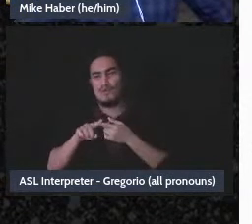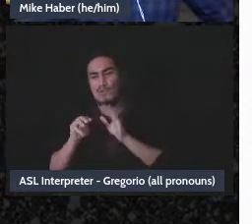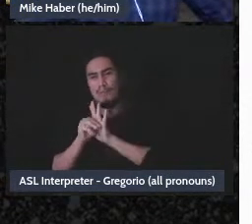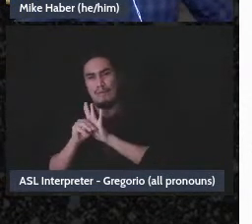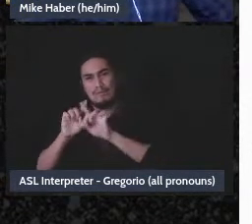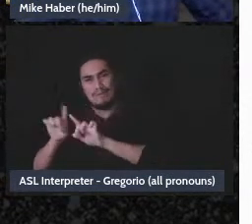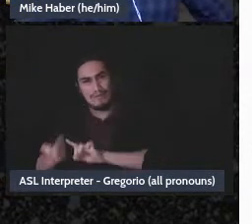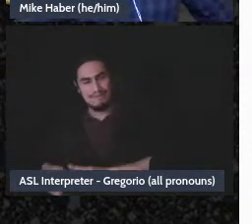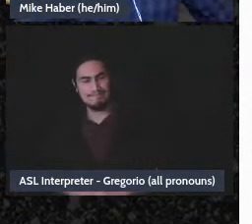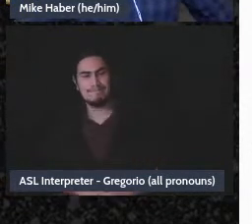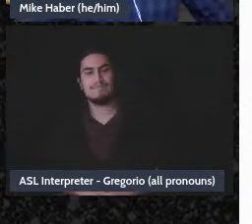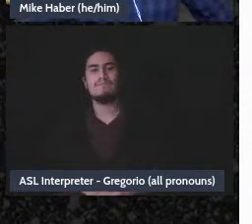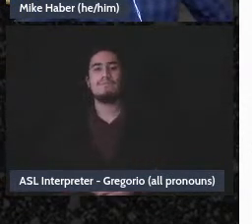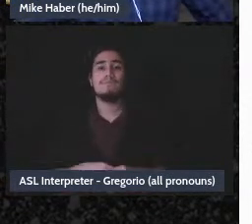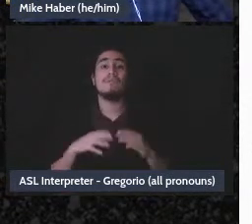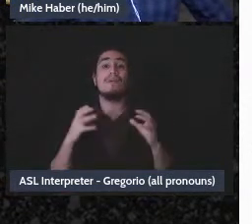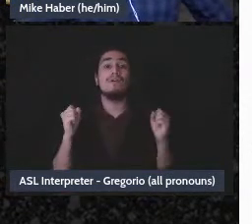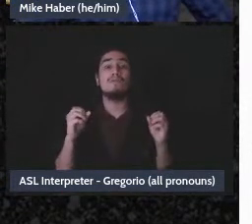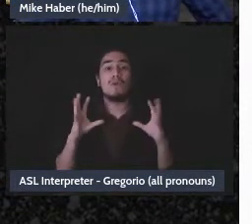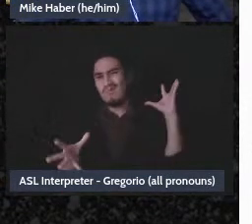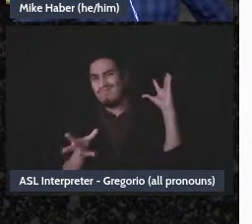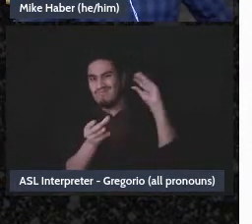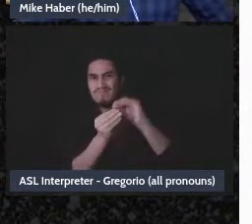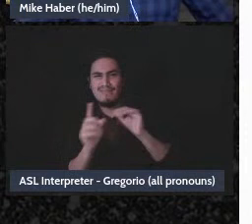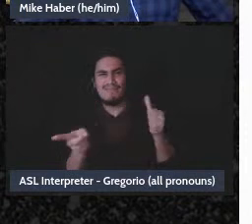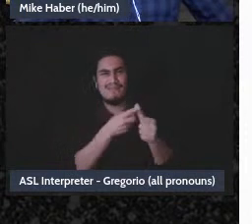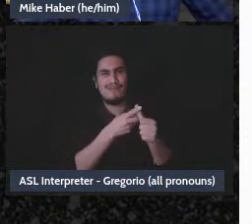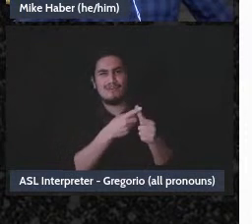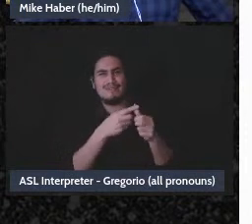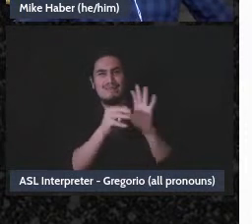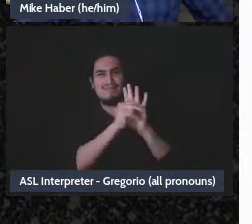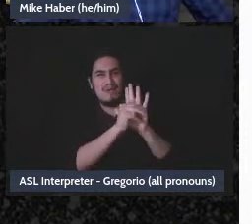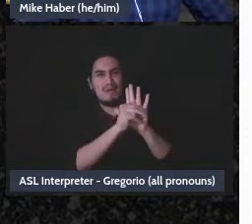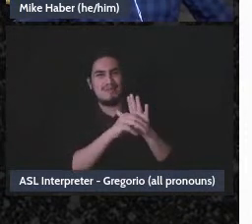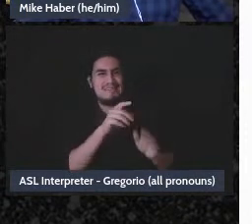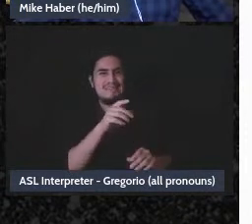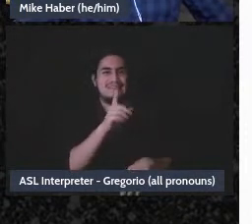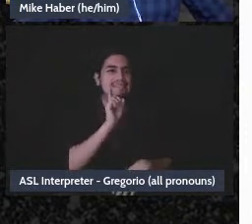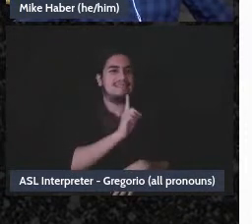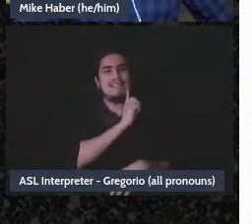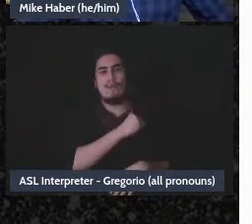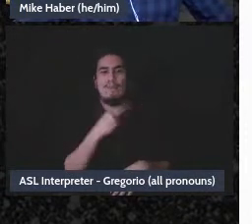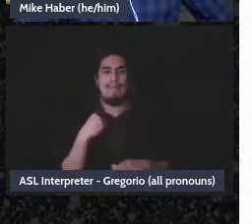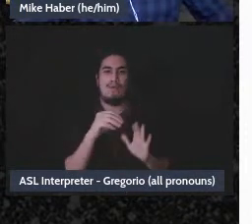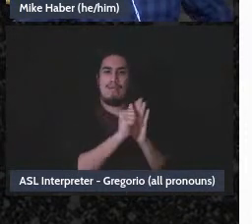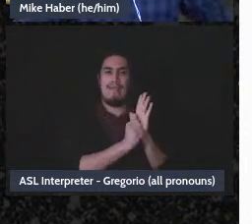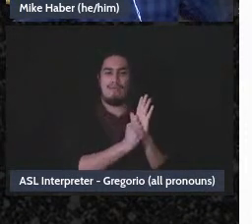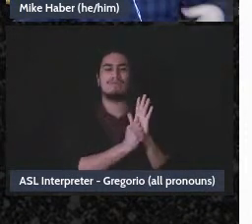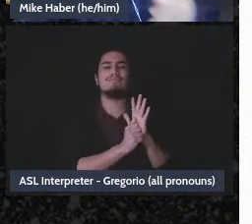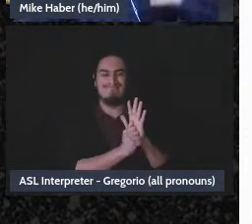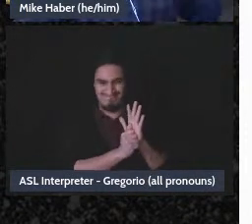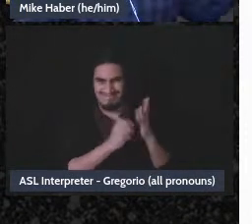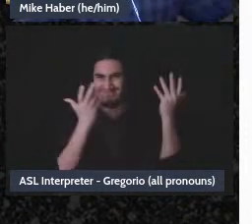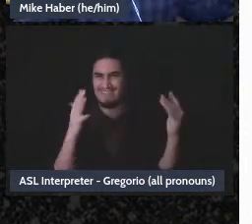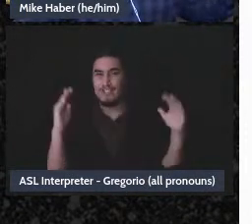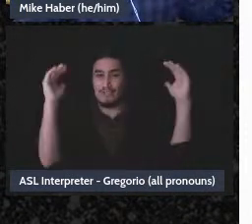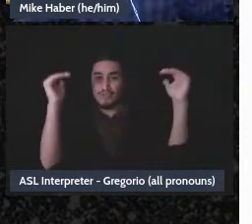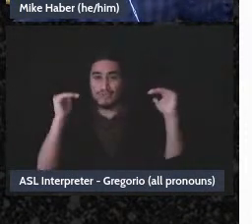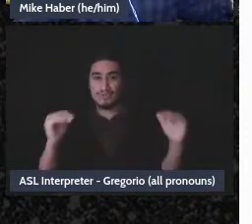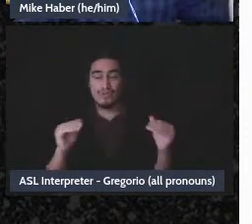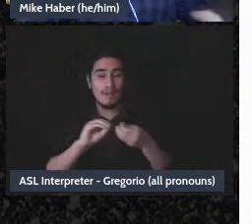So that was the first model, the single members account model number. Two is money coming through